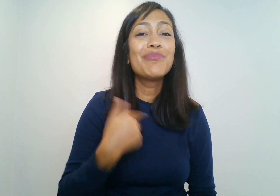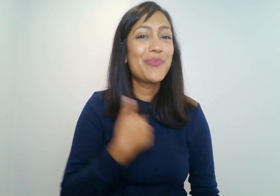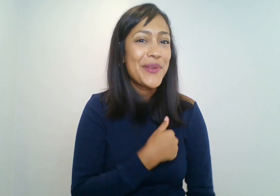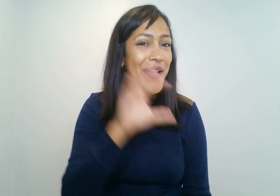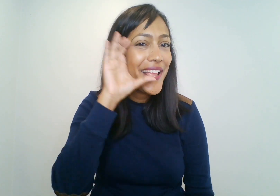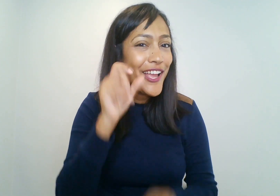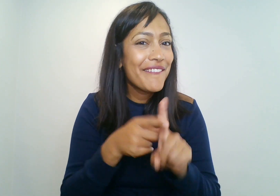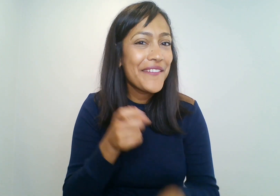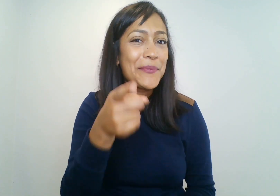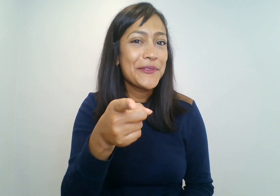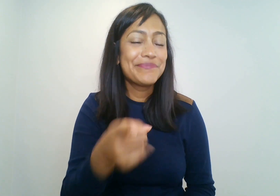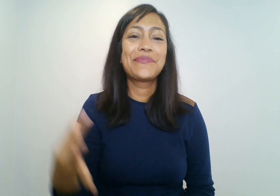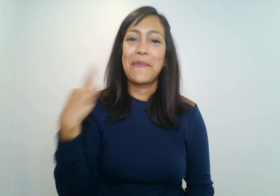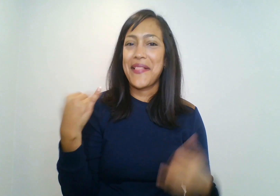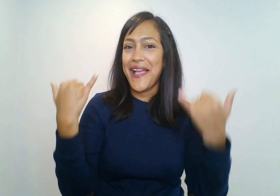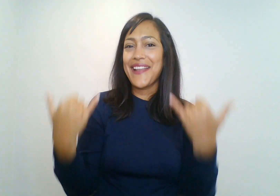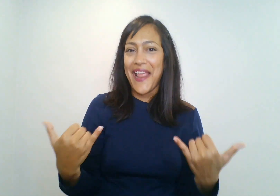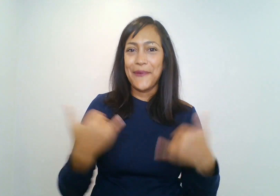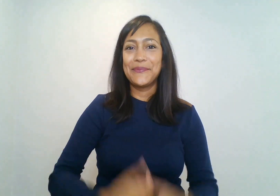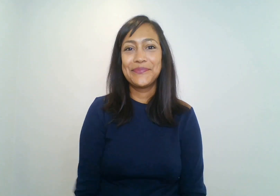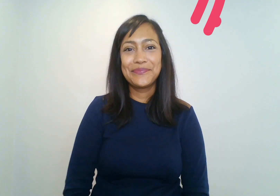We would like to hear from you. Apply now!